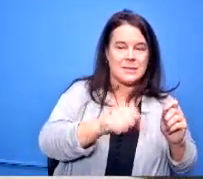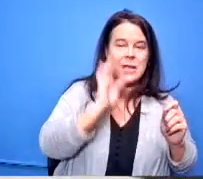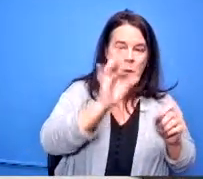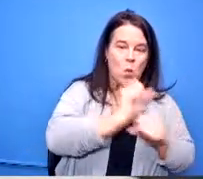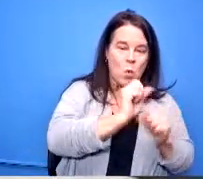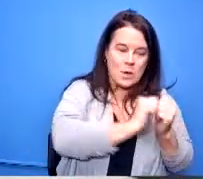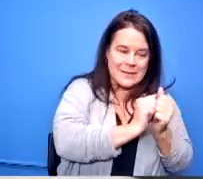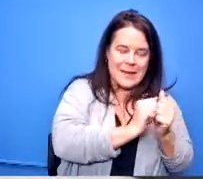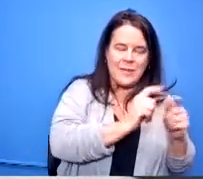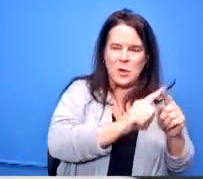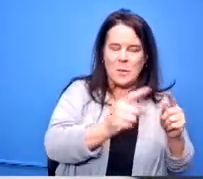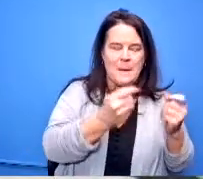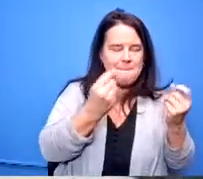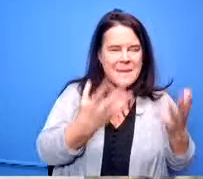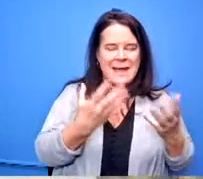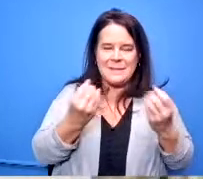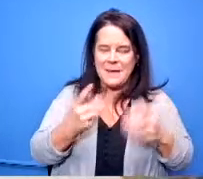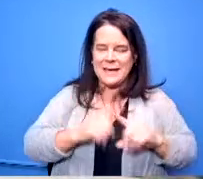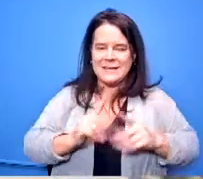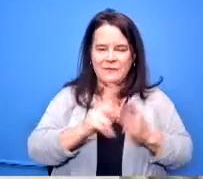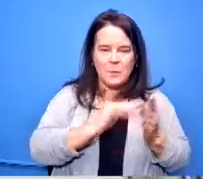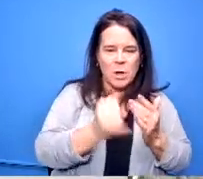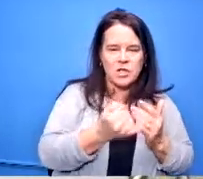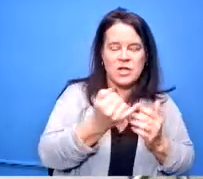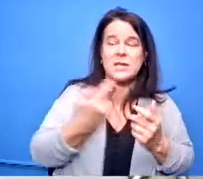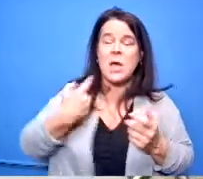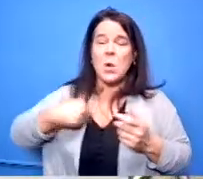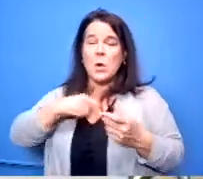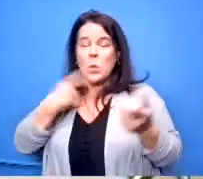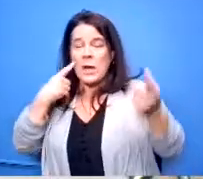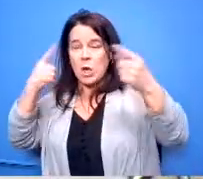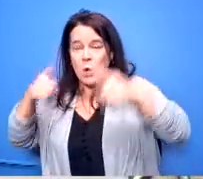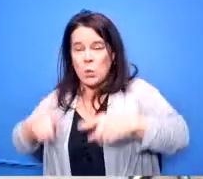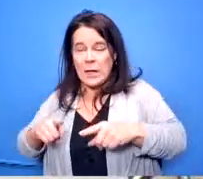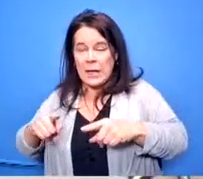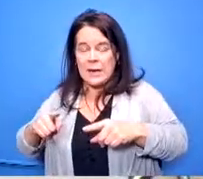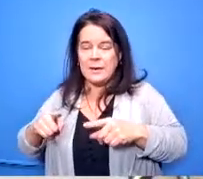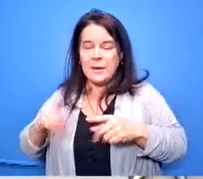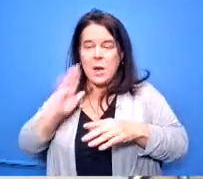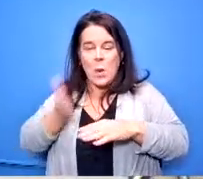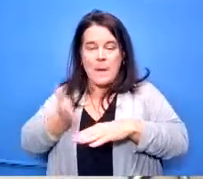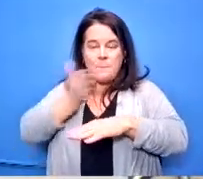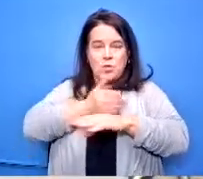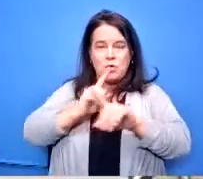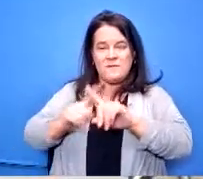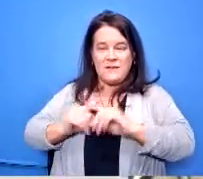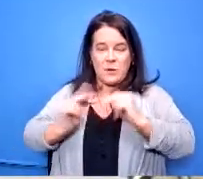that we were going to do the the upgrades to the buildings that person will will be doing those